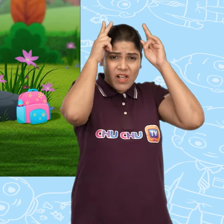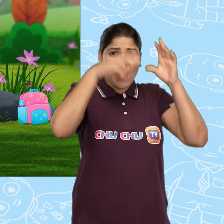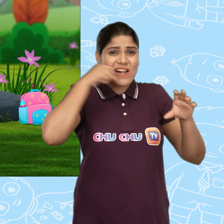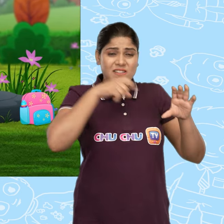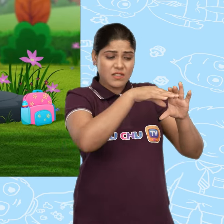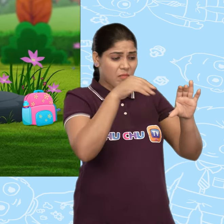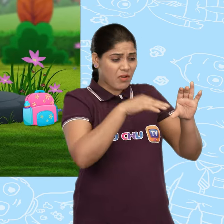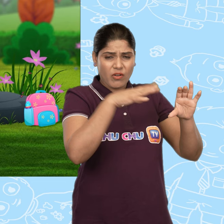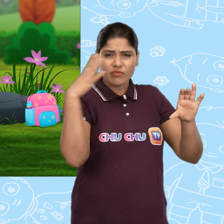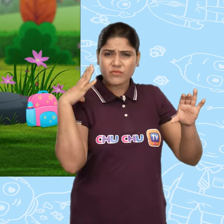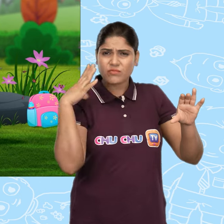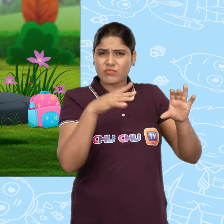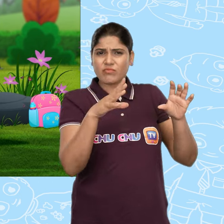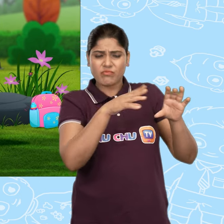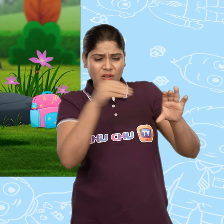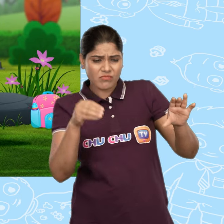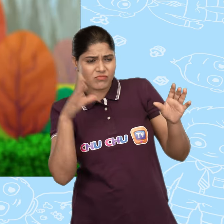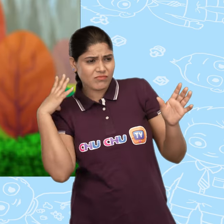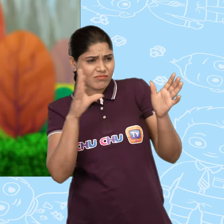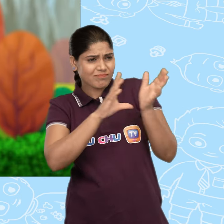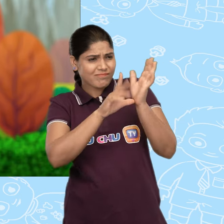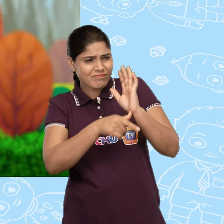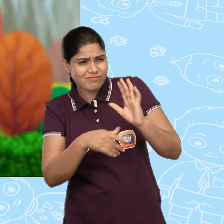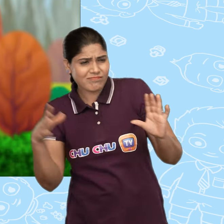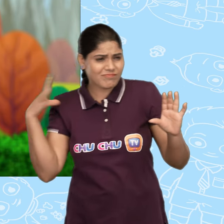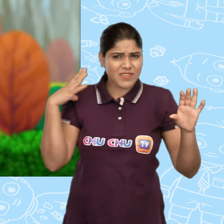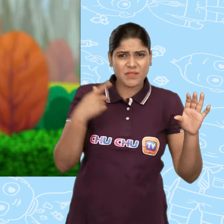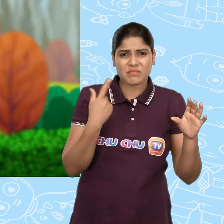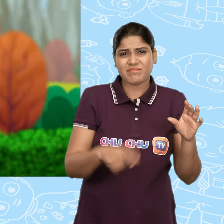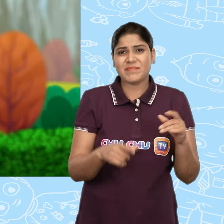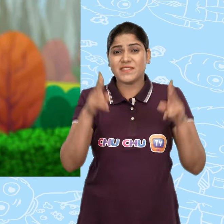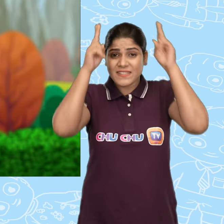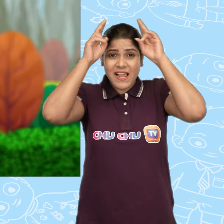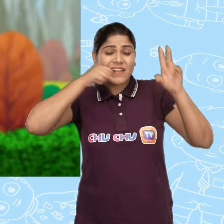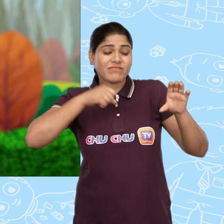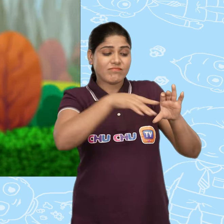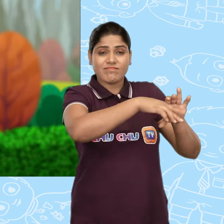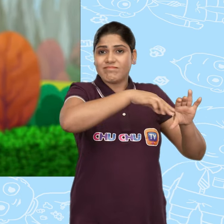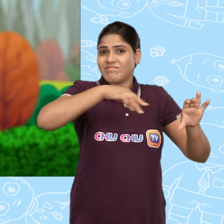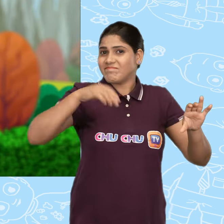But the rabbit didn't come out. Huh? I should probably go home now.